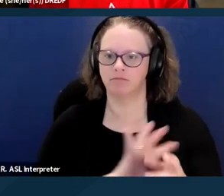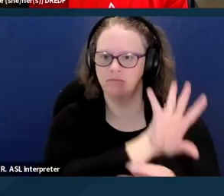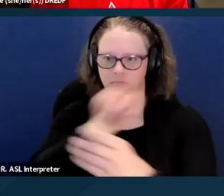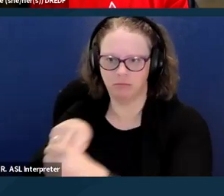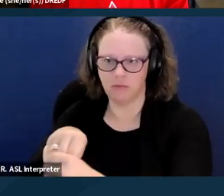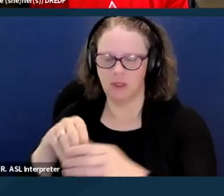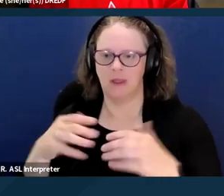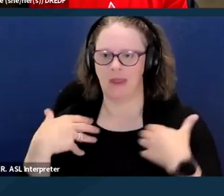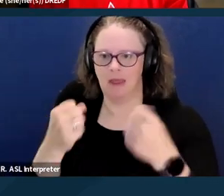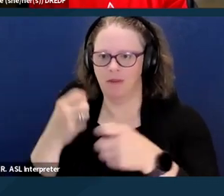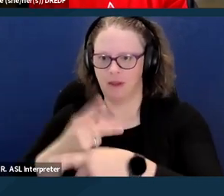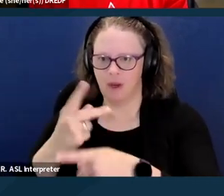California is a huge state.